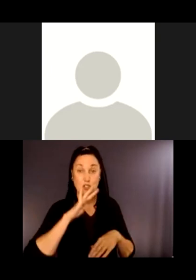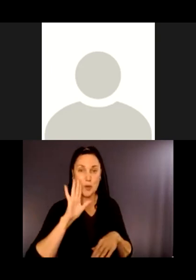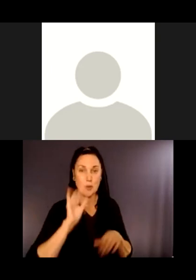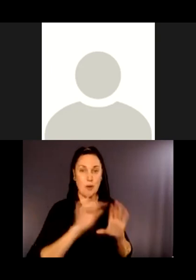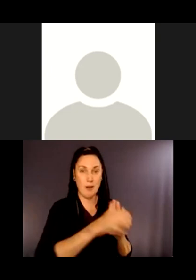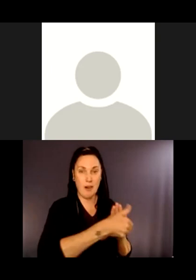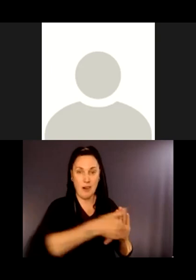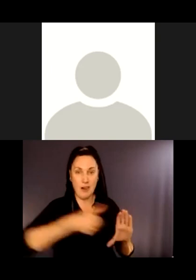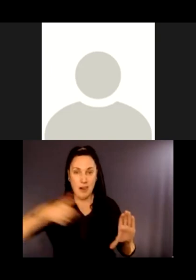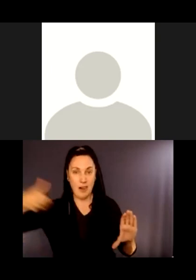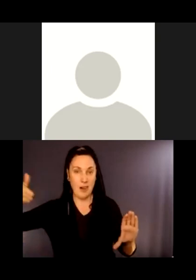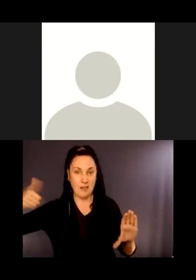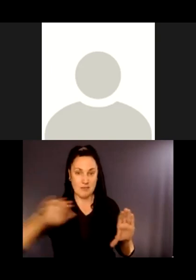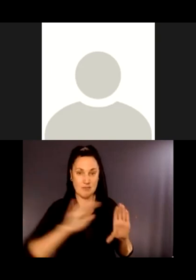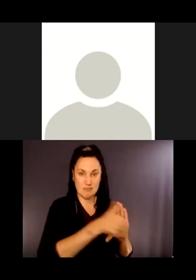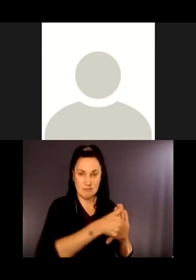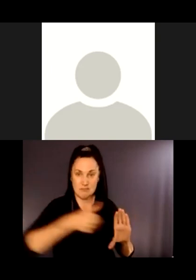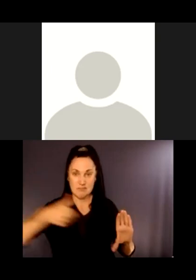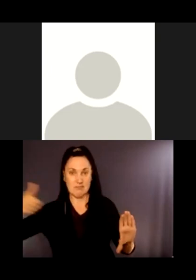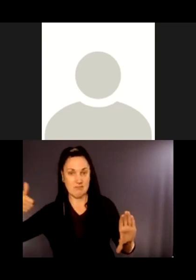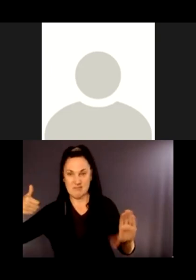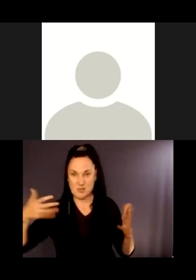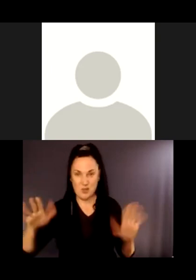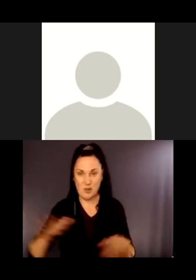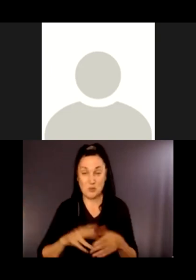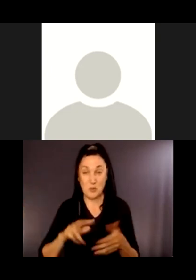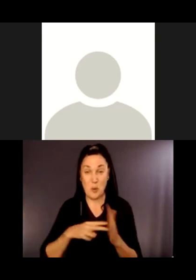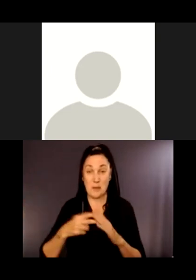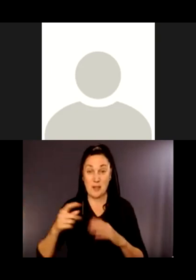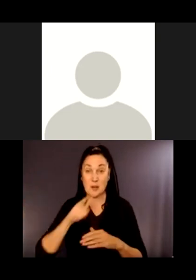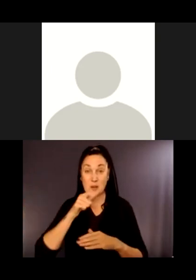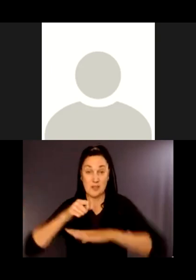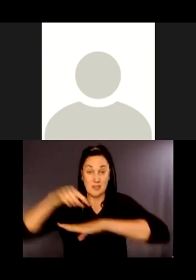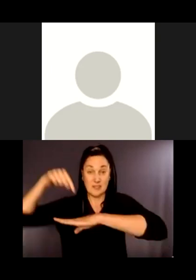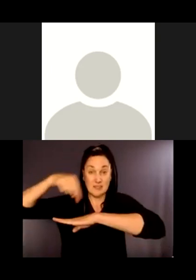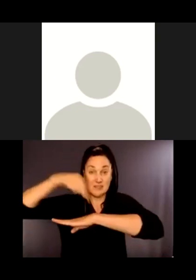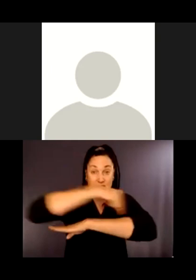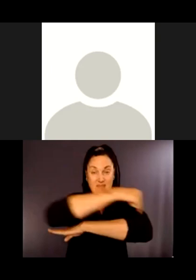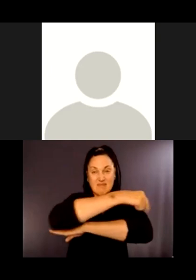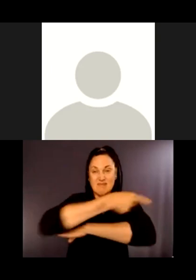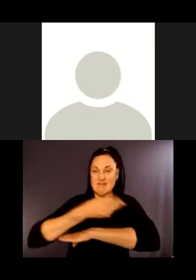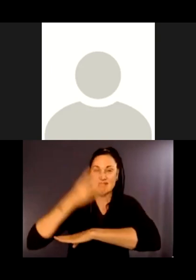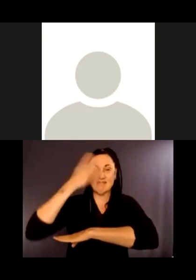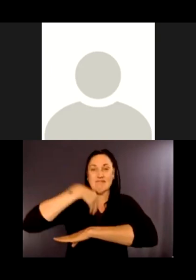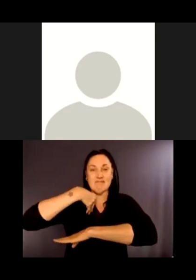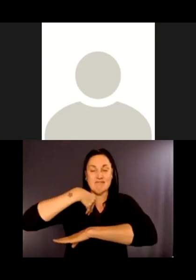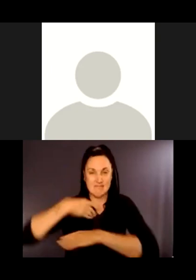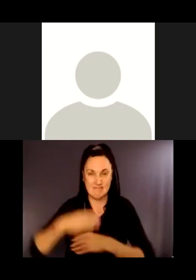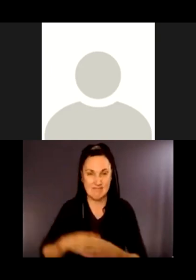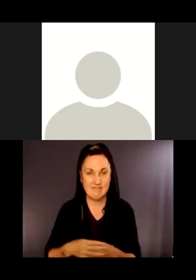Then we pull the tunneling machine out at the exit pit. So there's a lot of construction that is going on at the entry